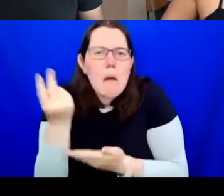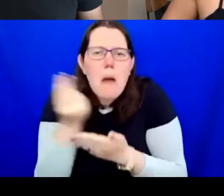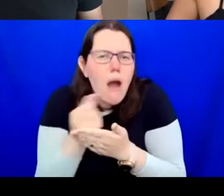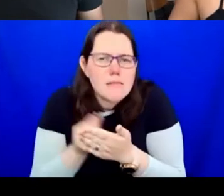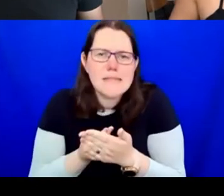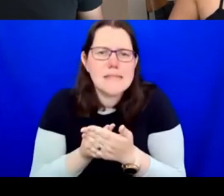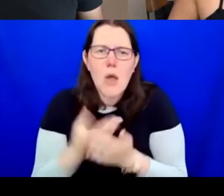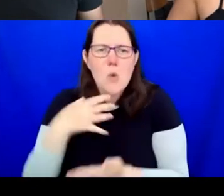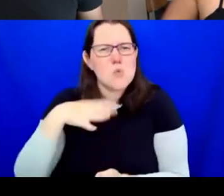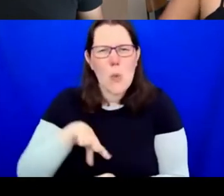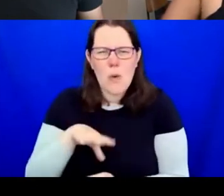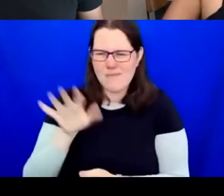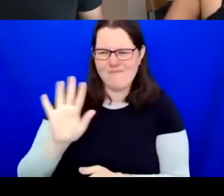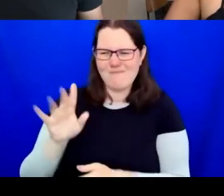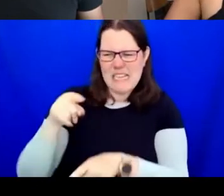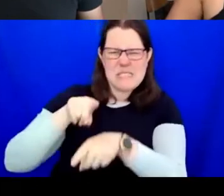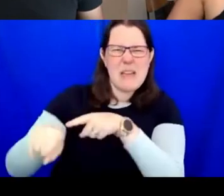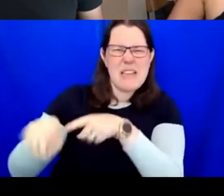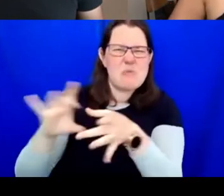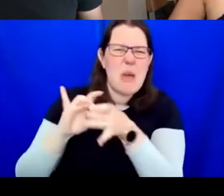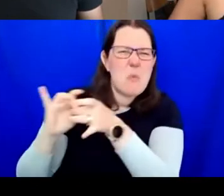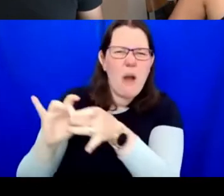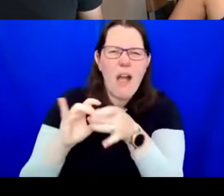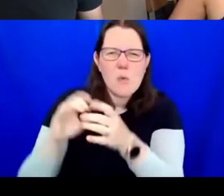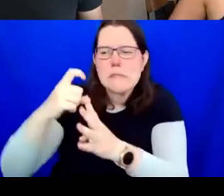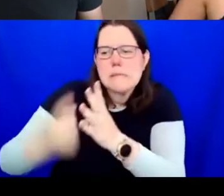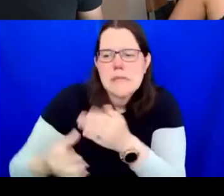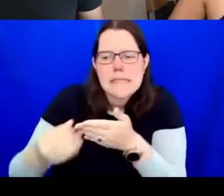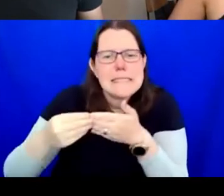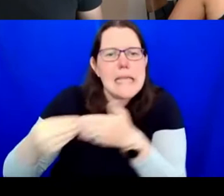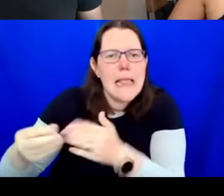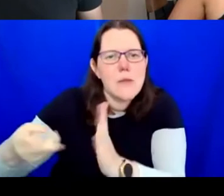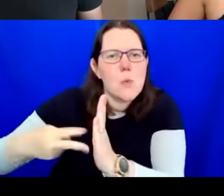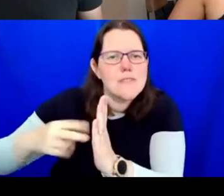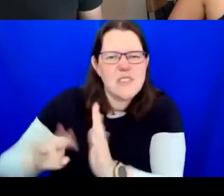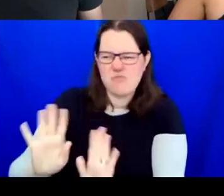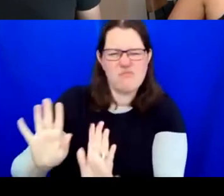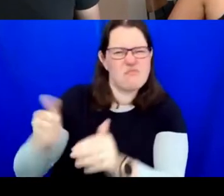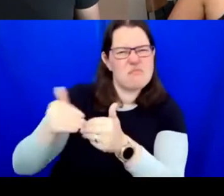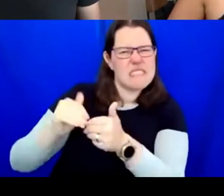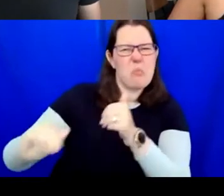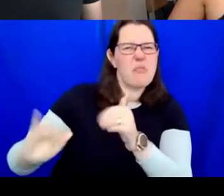or disability led organisations so it is incumbent on arts professionals such as myself